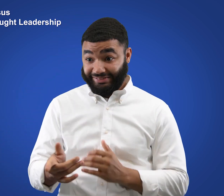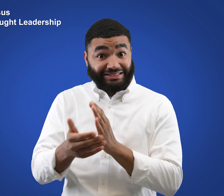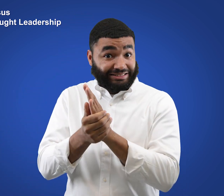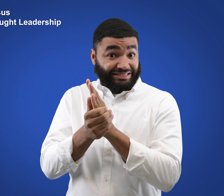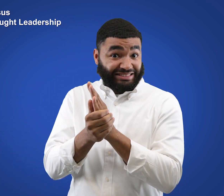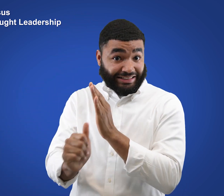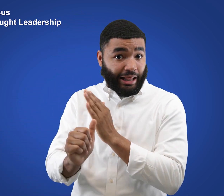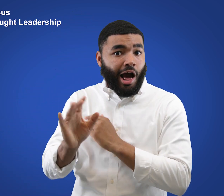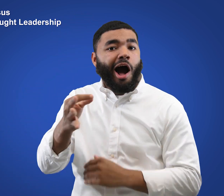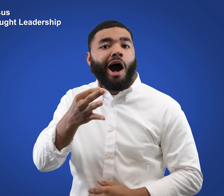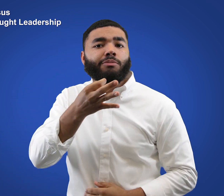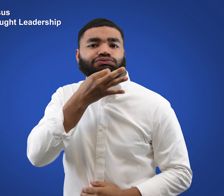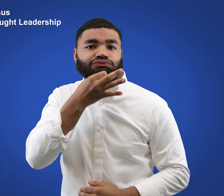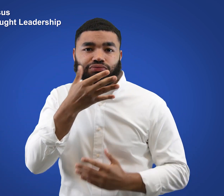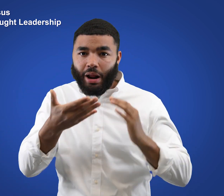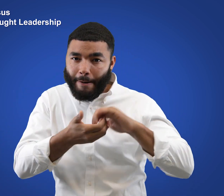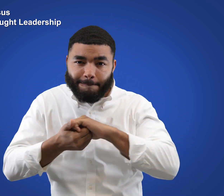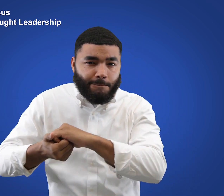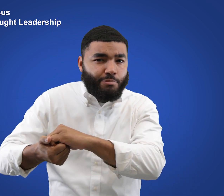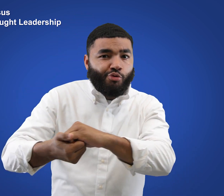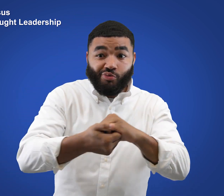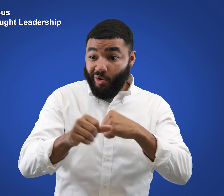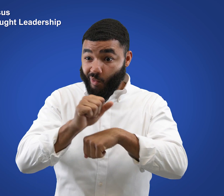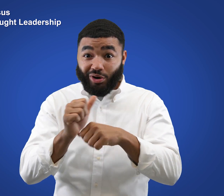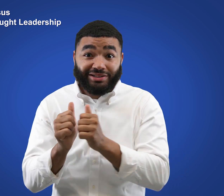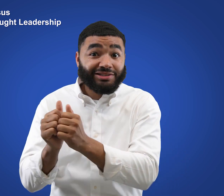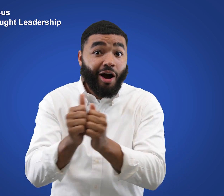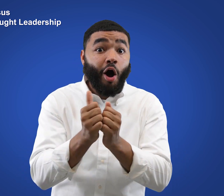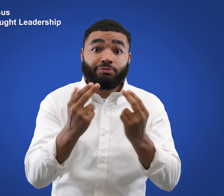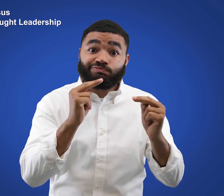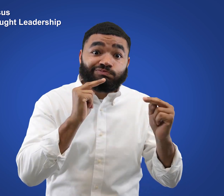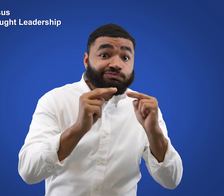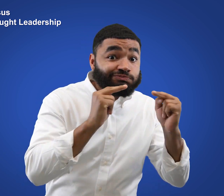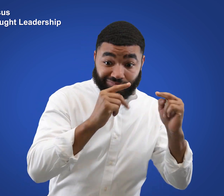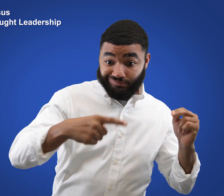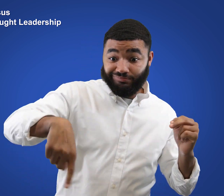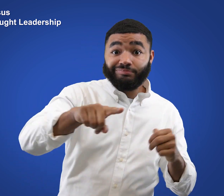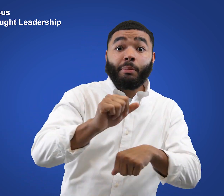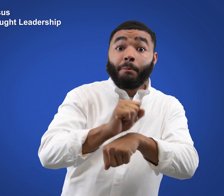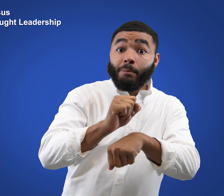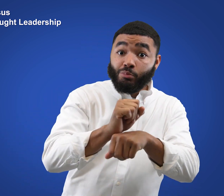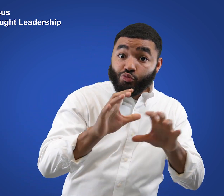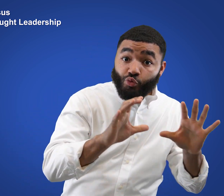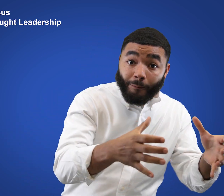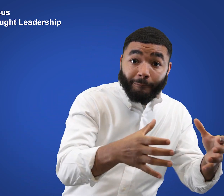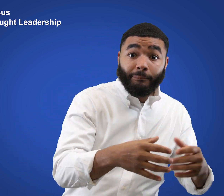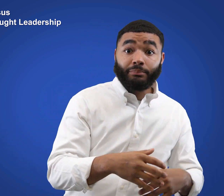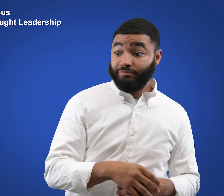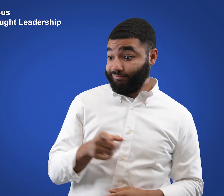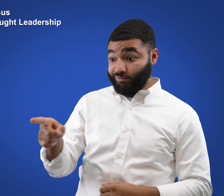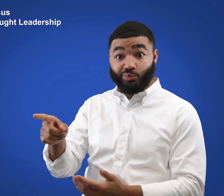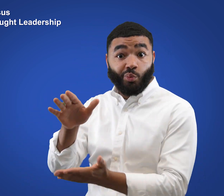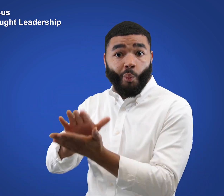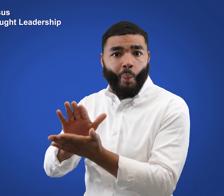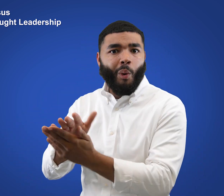Be adept at collaborating and negotiating with bargaining units at the school